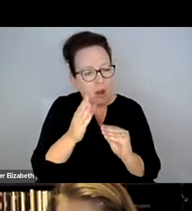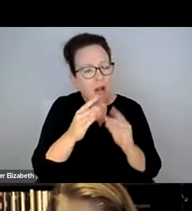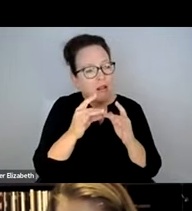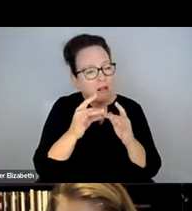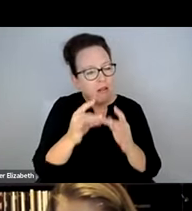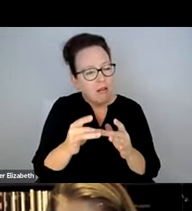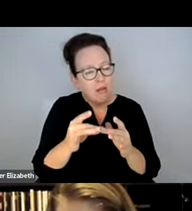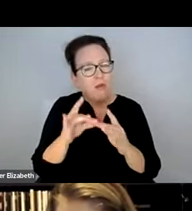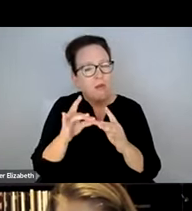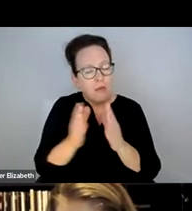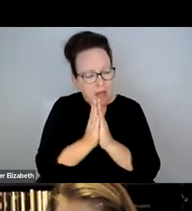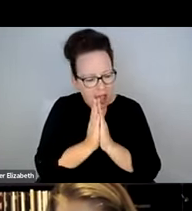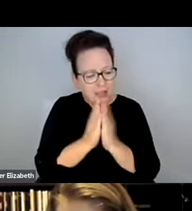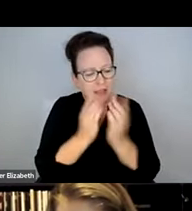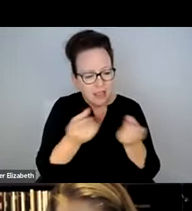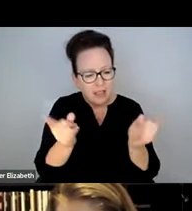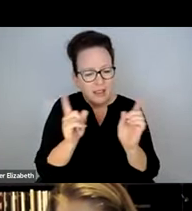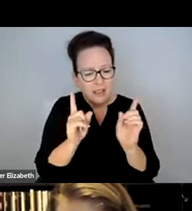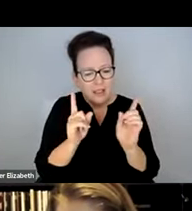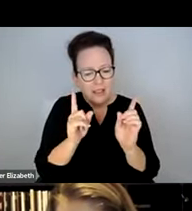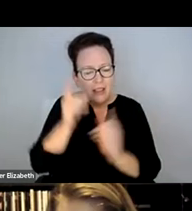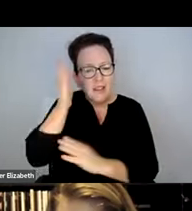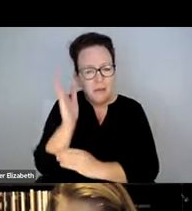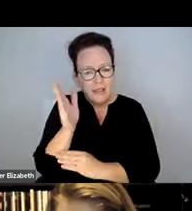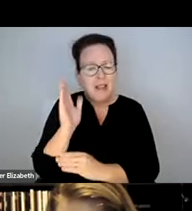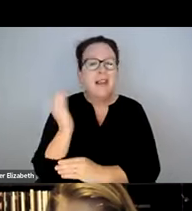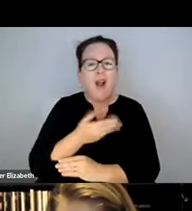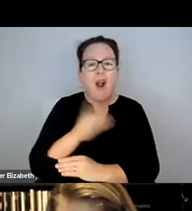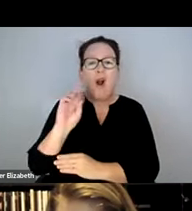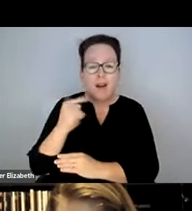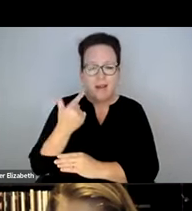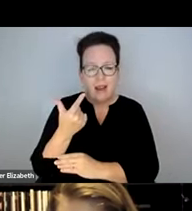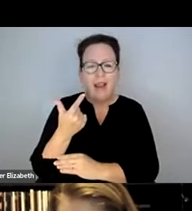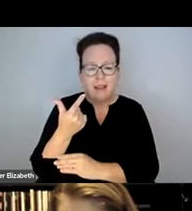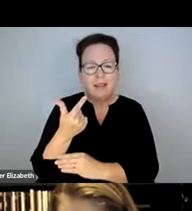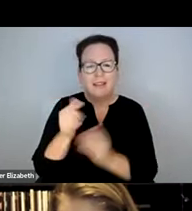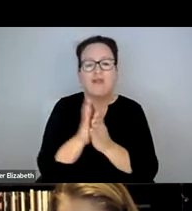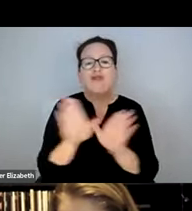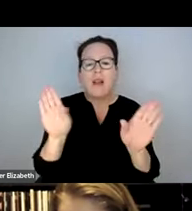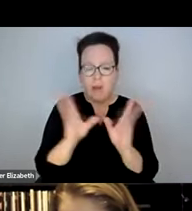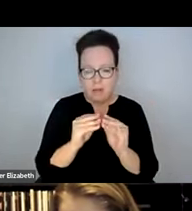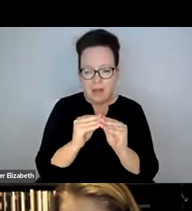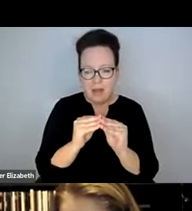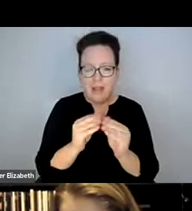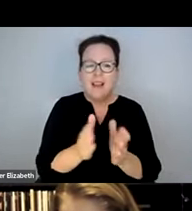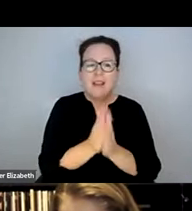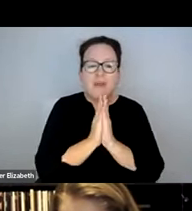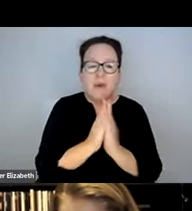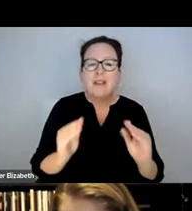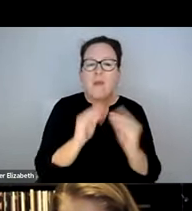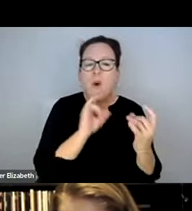AND I EXPECT AFTER THAT CONVERSATION, WE'LL WANT TO -- WE'LL BE ASKING TO PRESENT AT AN R-TAG GENERAL MEETING TO GET